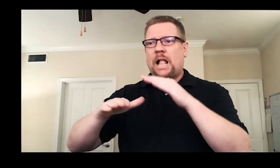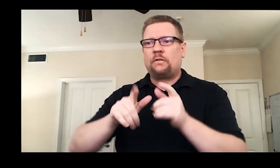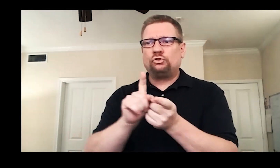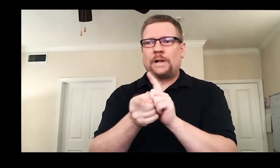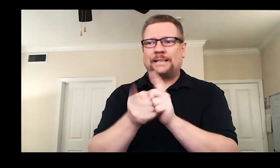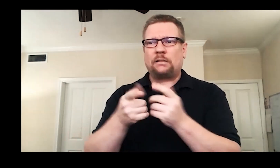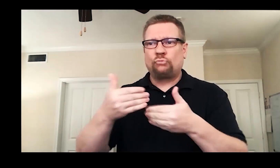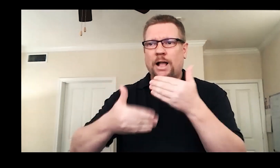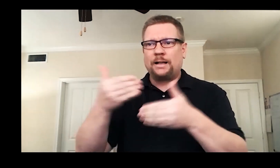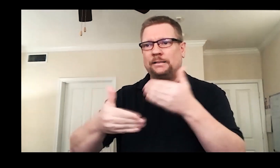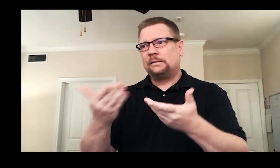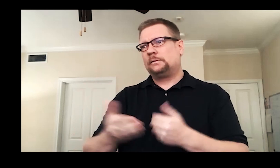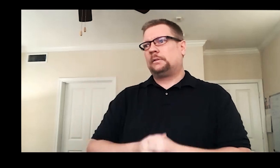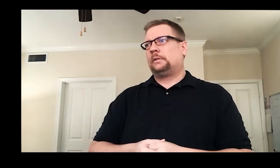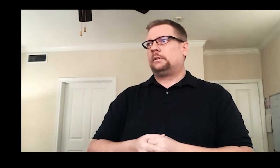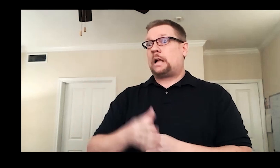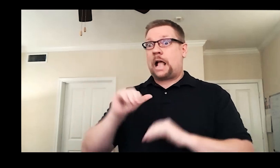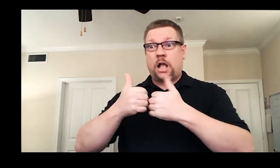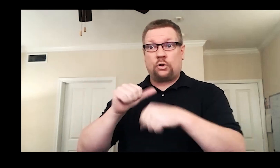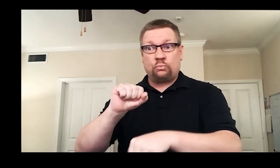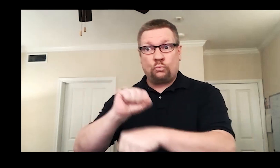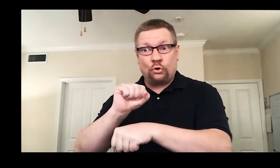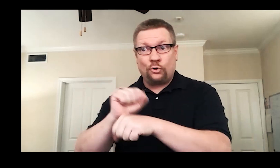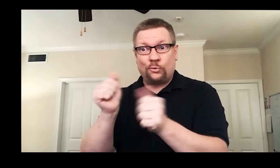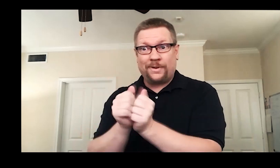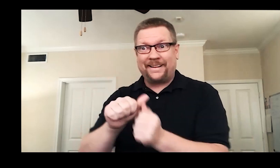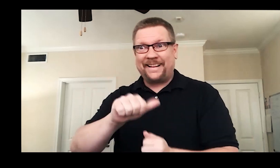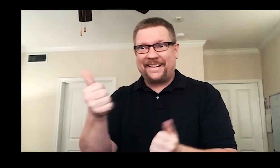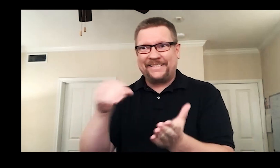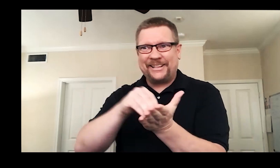basic translation skills, and how to work with other students.